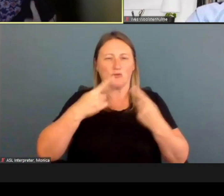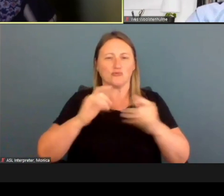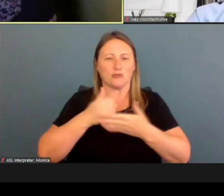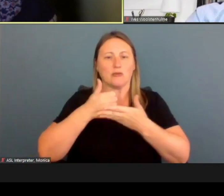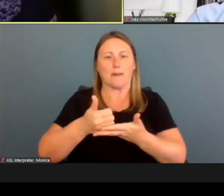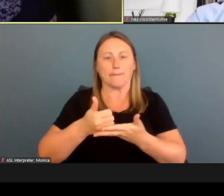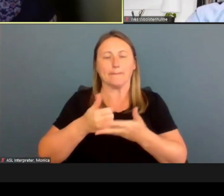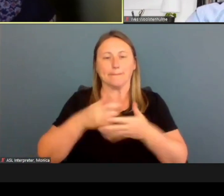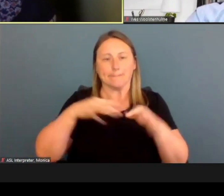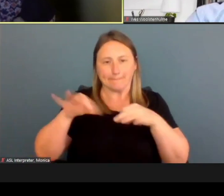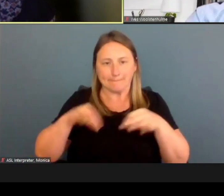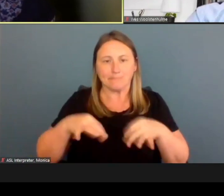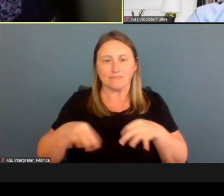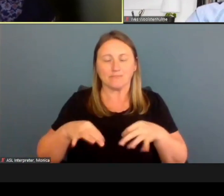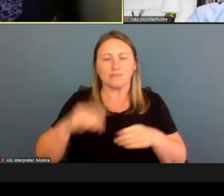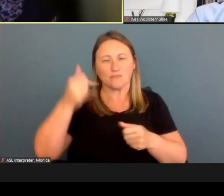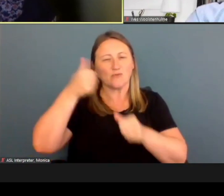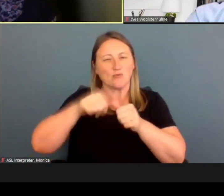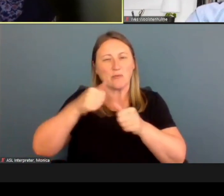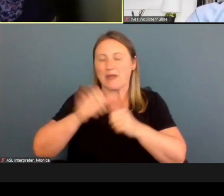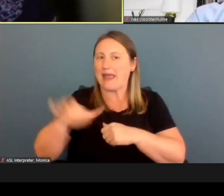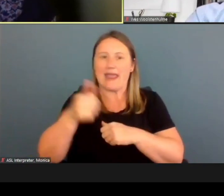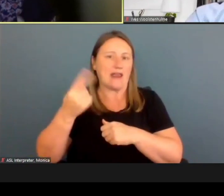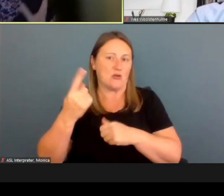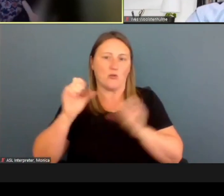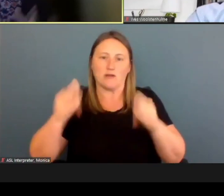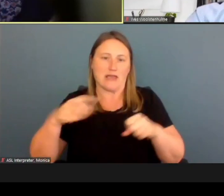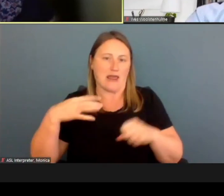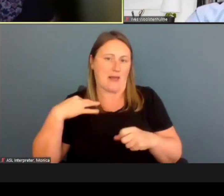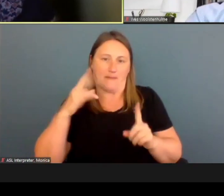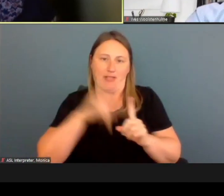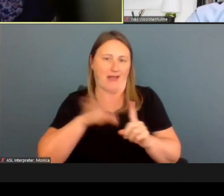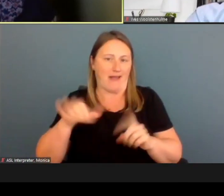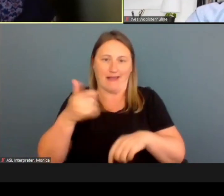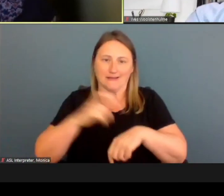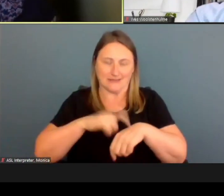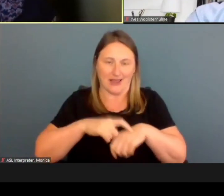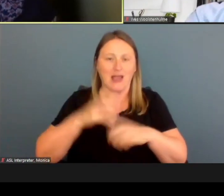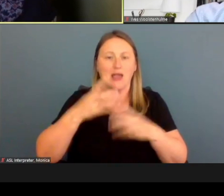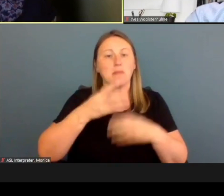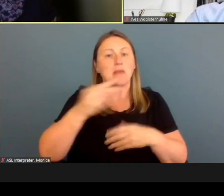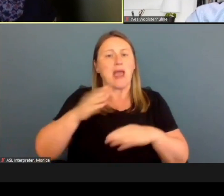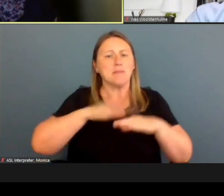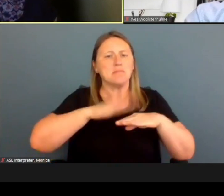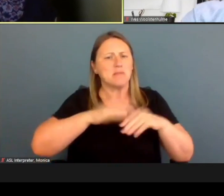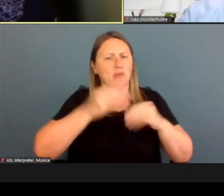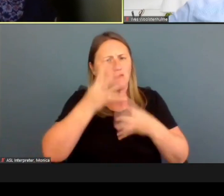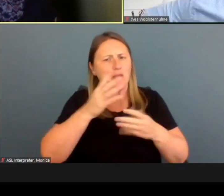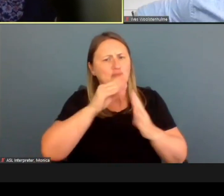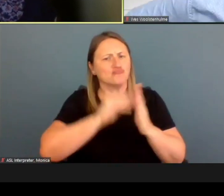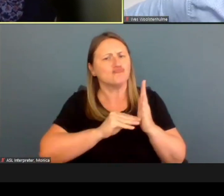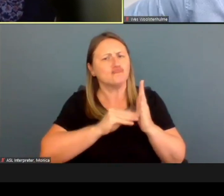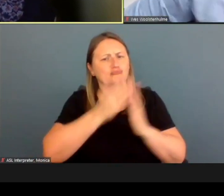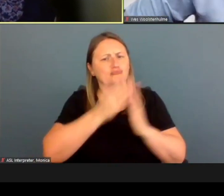But remember that anyone can apply at any time, and minimal information is needed to submit your application for benefits.